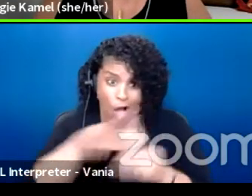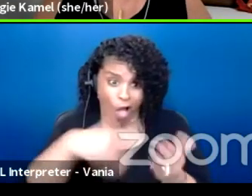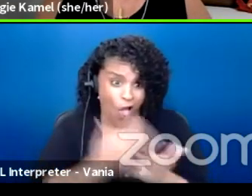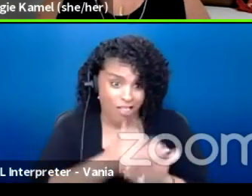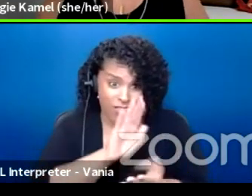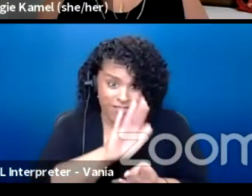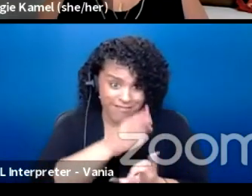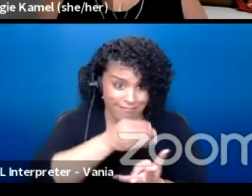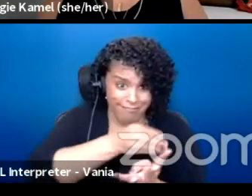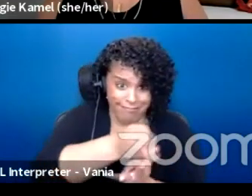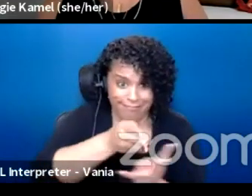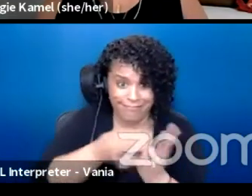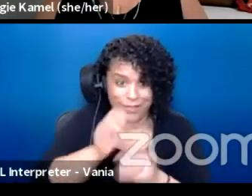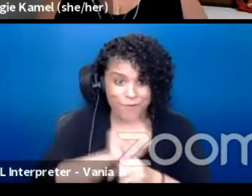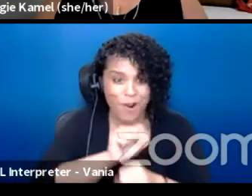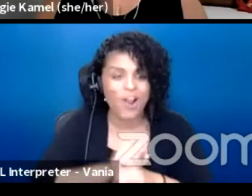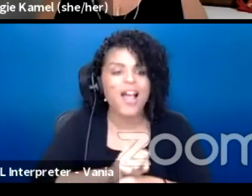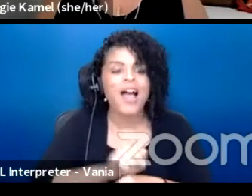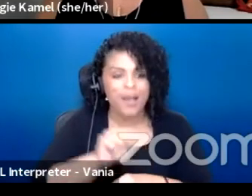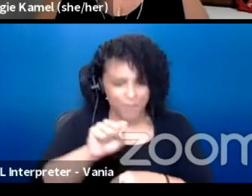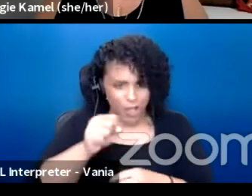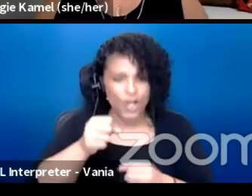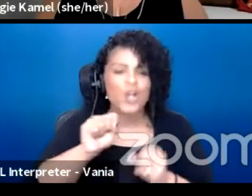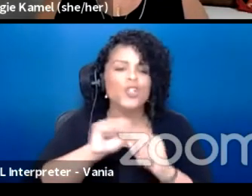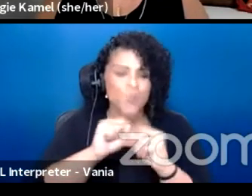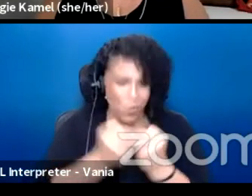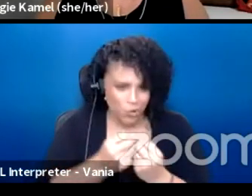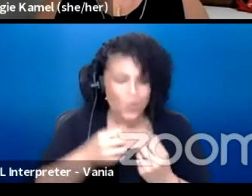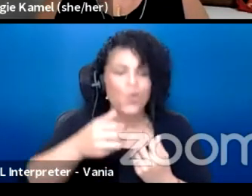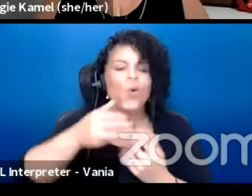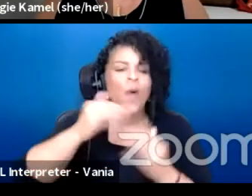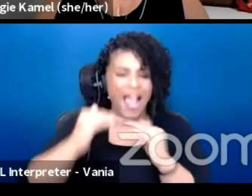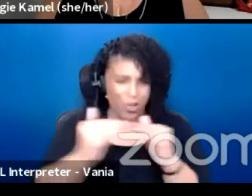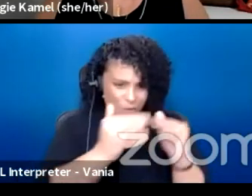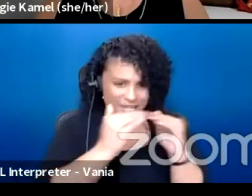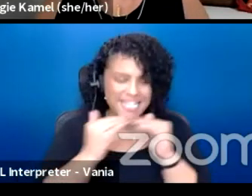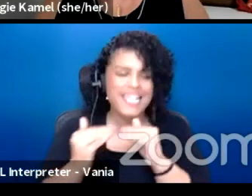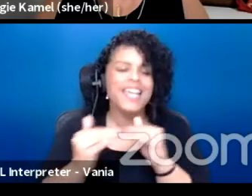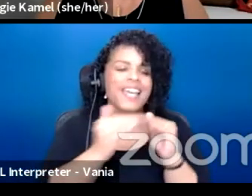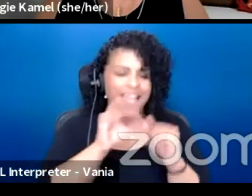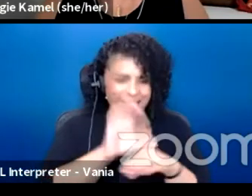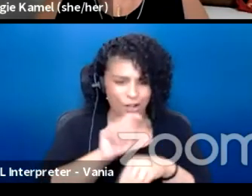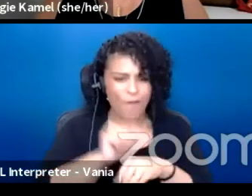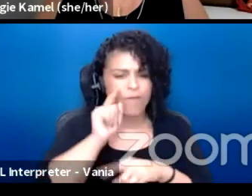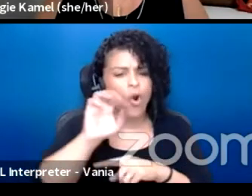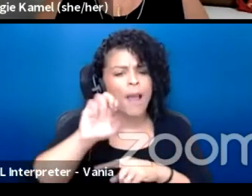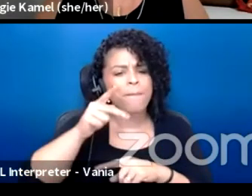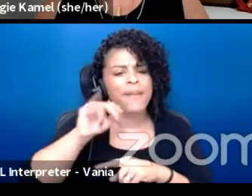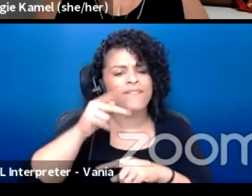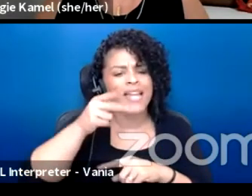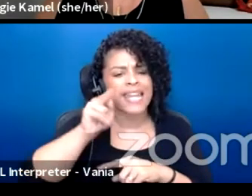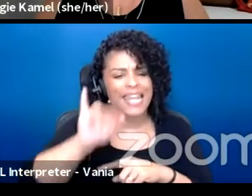I'm a social equity consultant for Epiphanies of Equity LLC, which a part of that